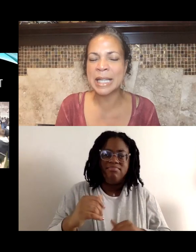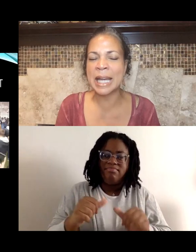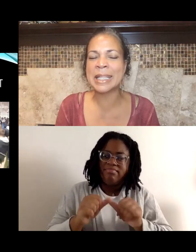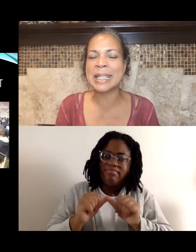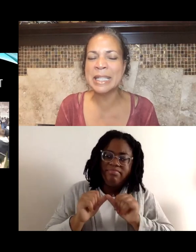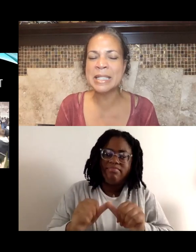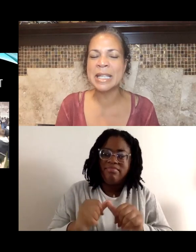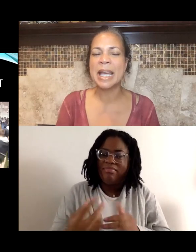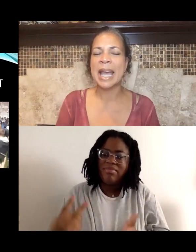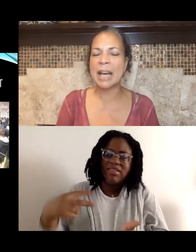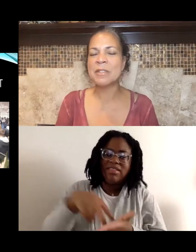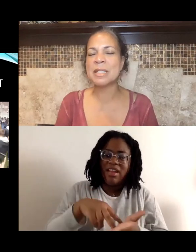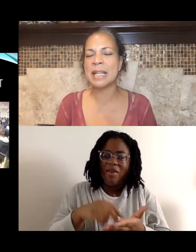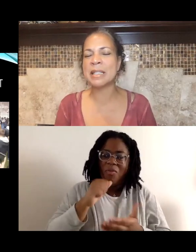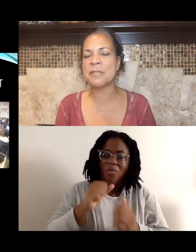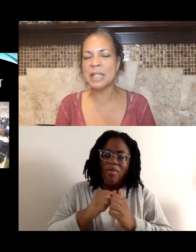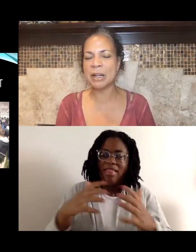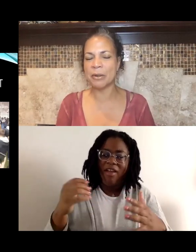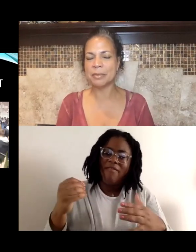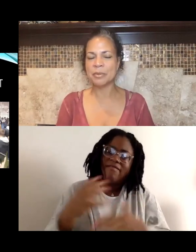"I at least have to take this video."